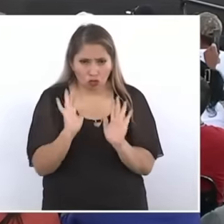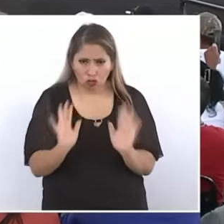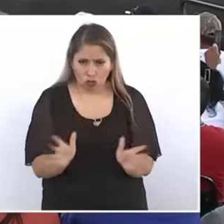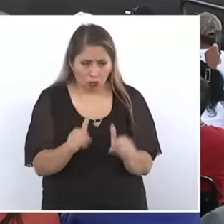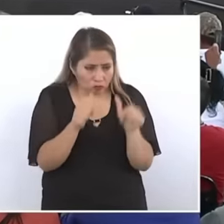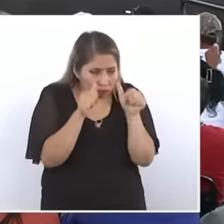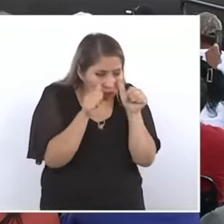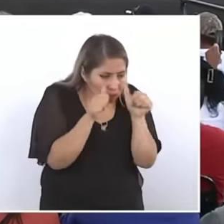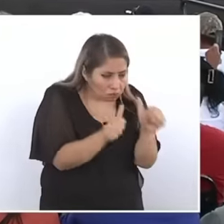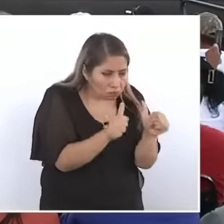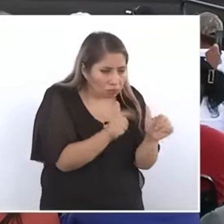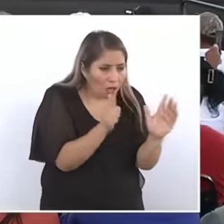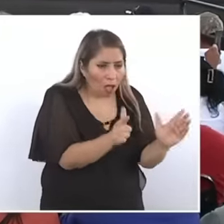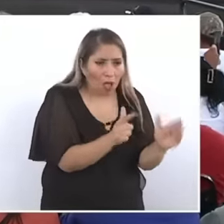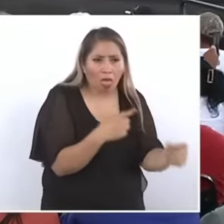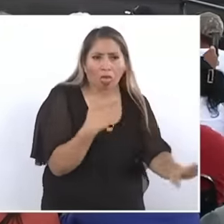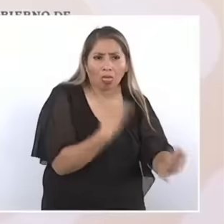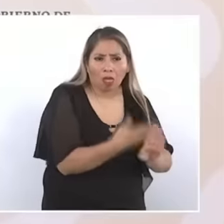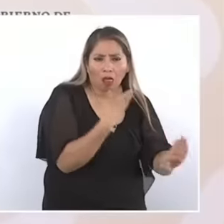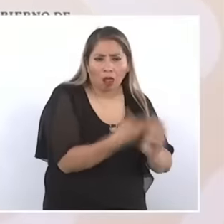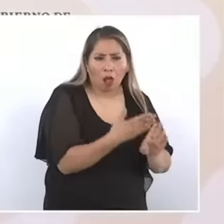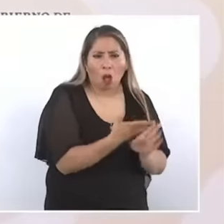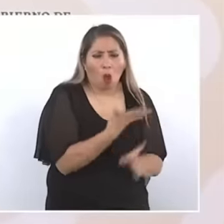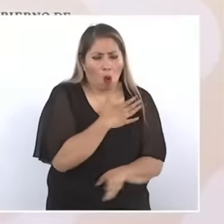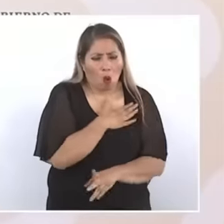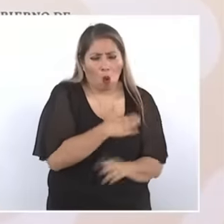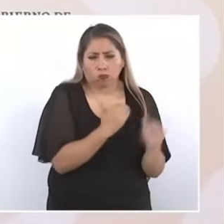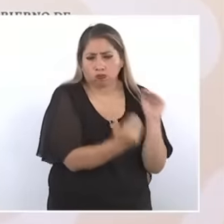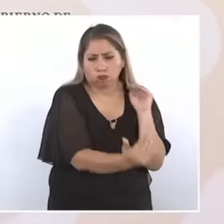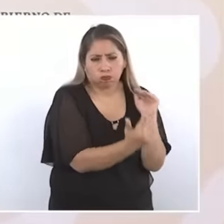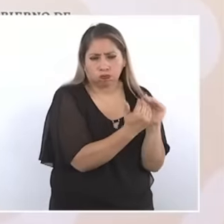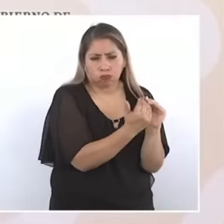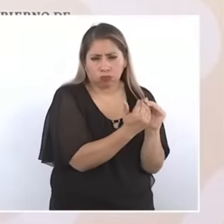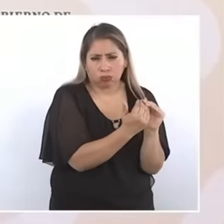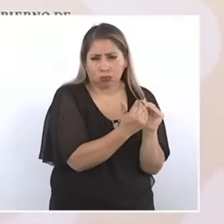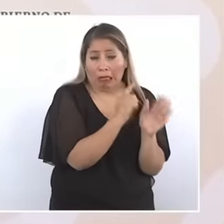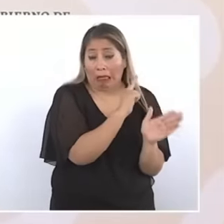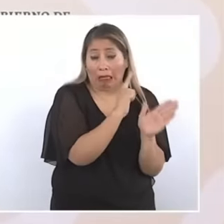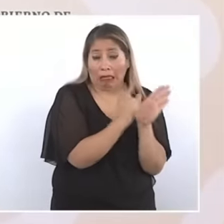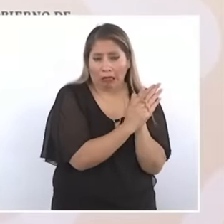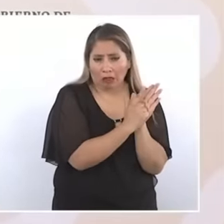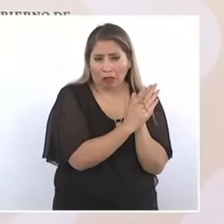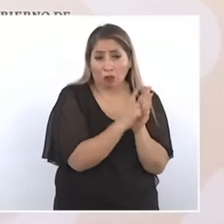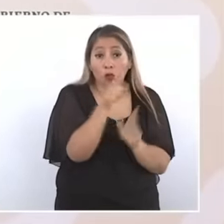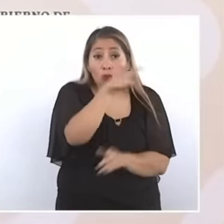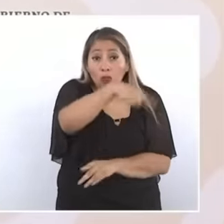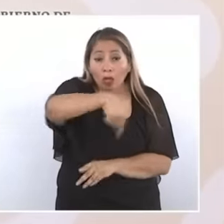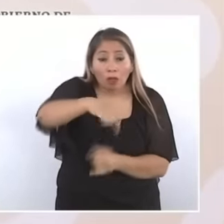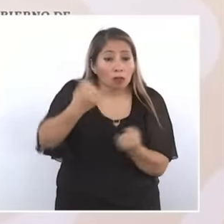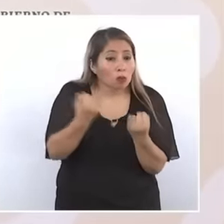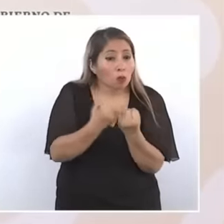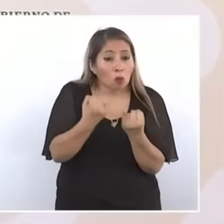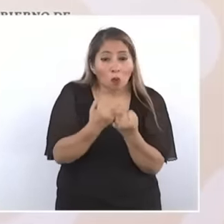legitimate demands like the one you have maintained all these years for the recovery of your